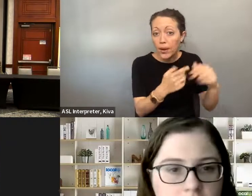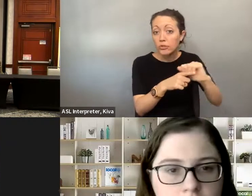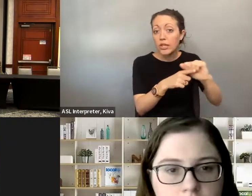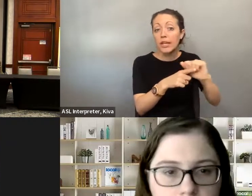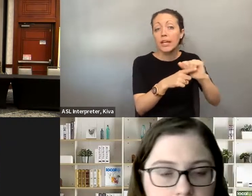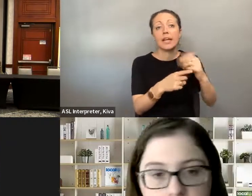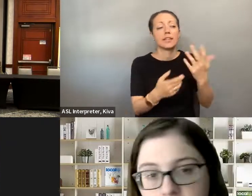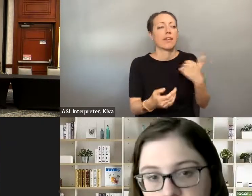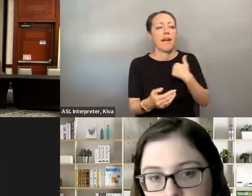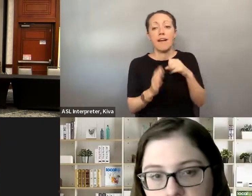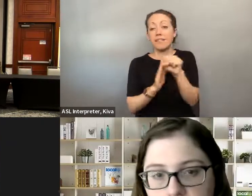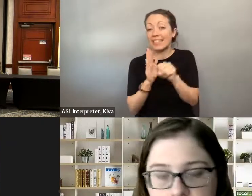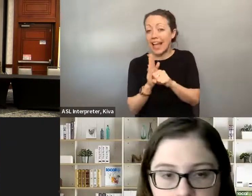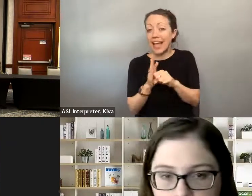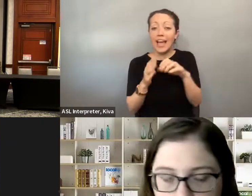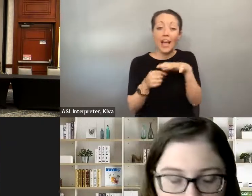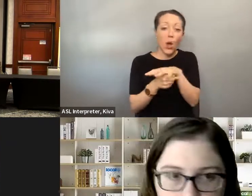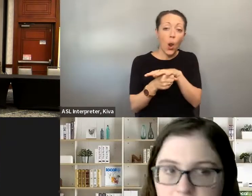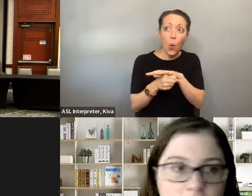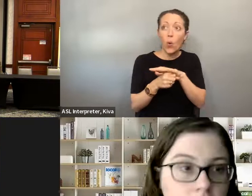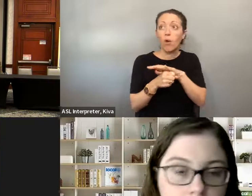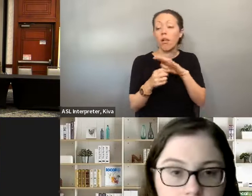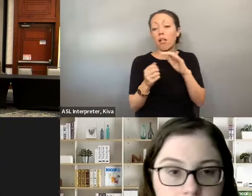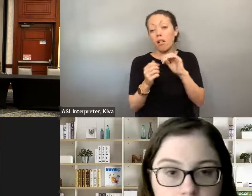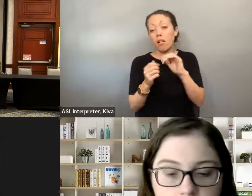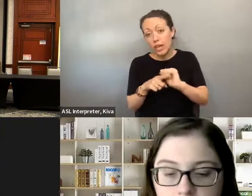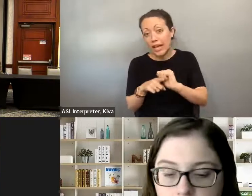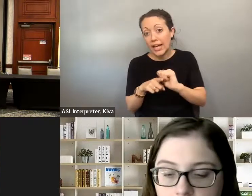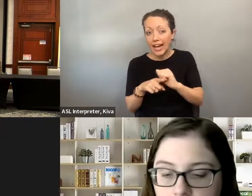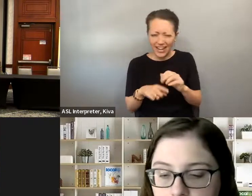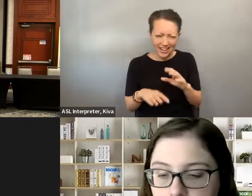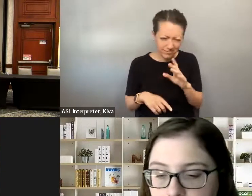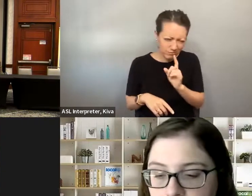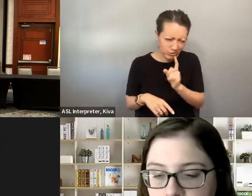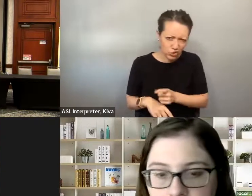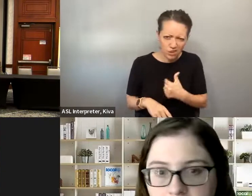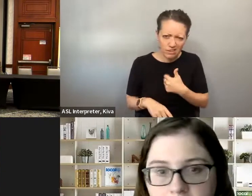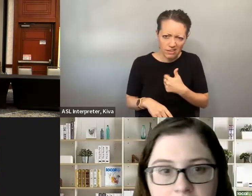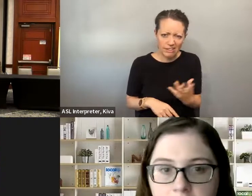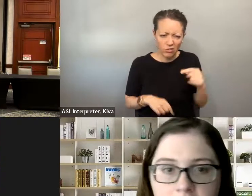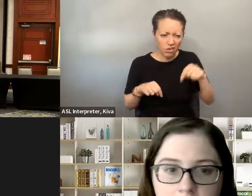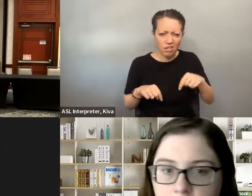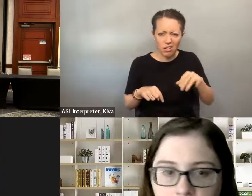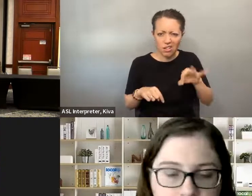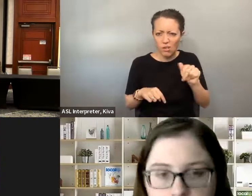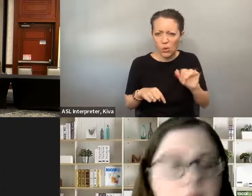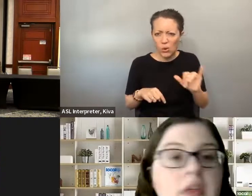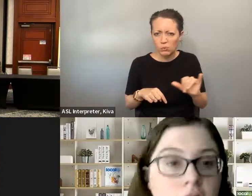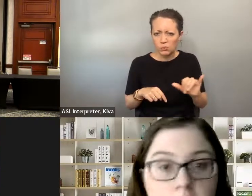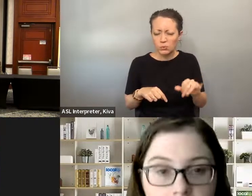looking at the different campaign trainings, our leadership development programs out there, there are There are often ones that are very focused on state and local communities as well. often ones that are very focused on state and local I'm sure that's probably several in Florida.